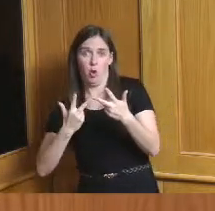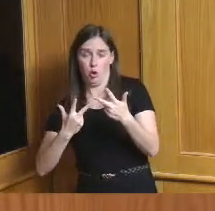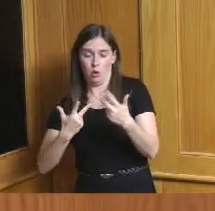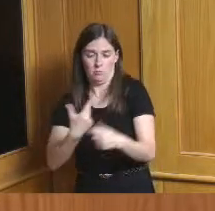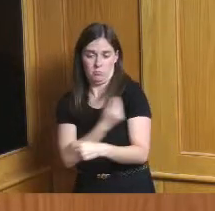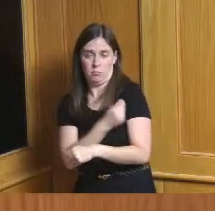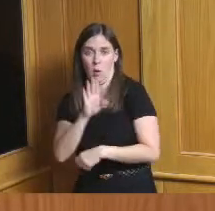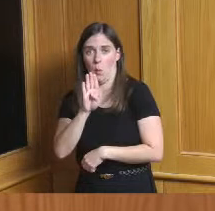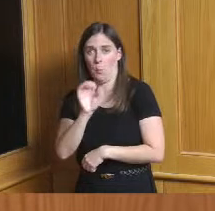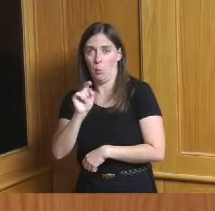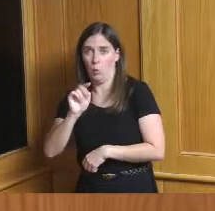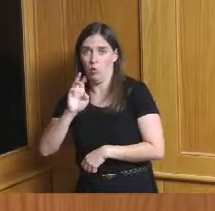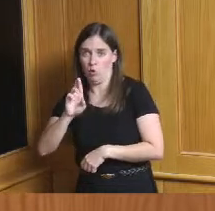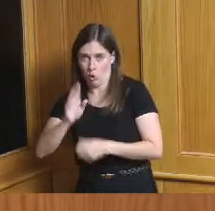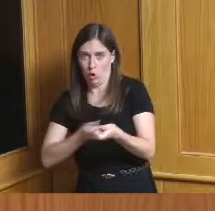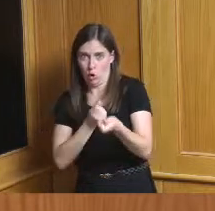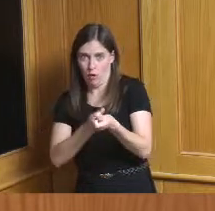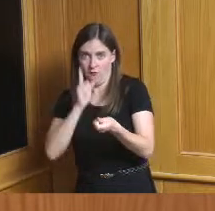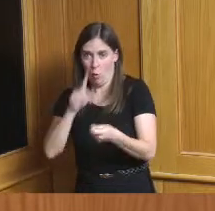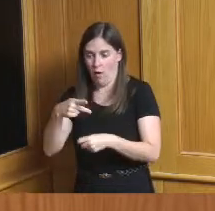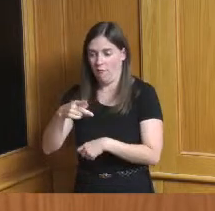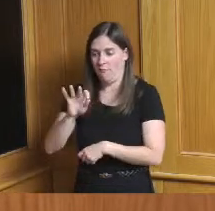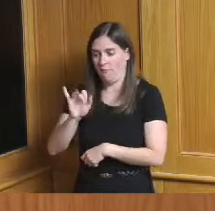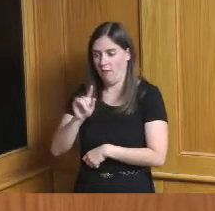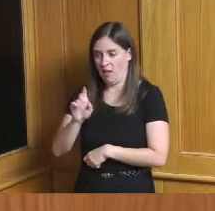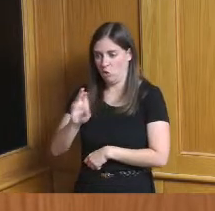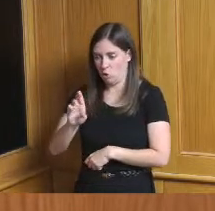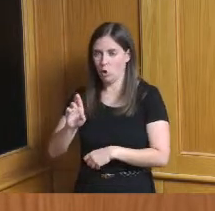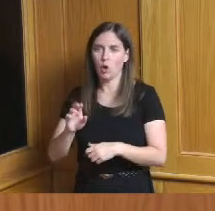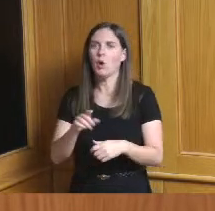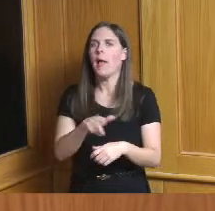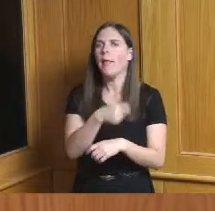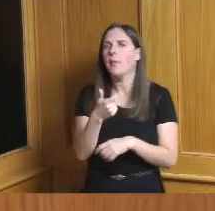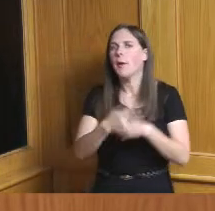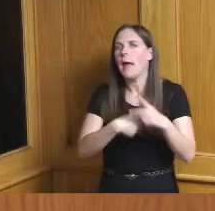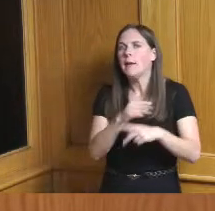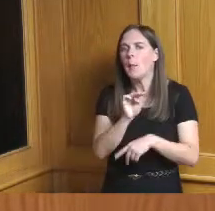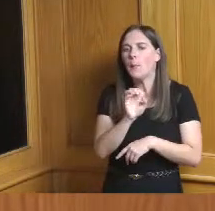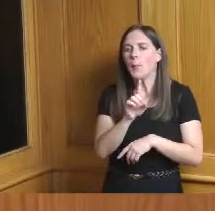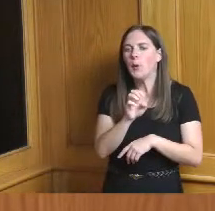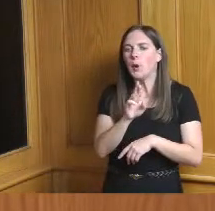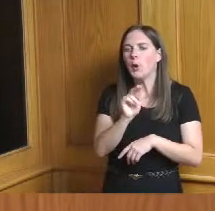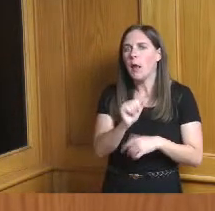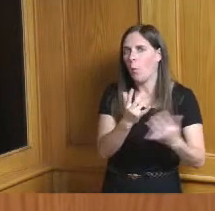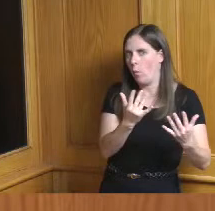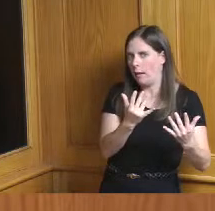Pfizer we're waiting on Moderna do you have any guesstimate as to when we might see the booster